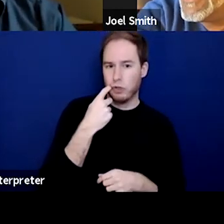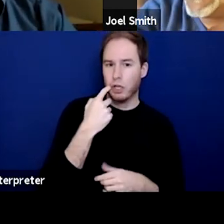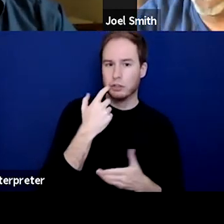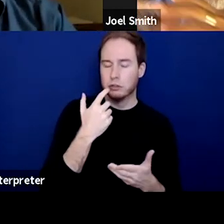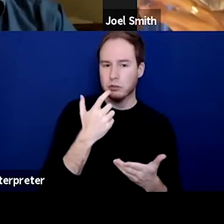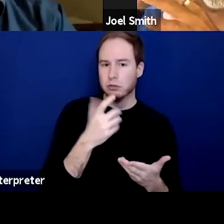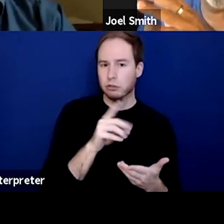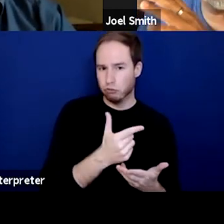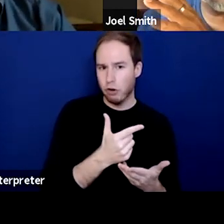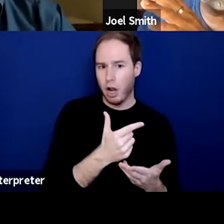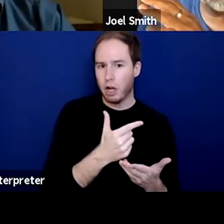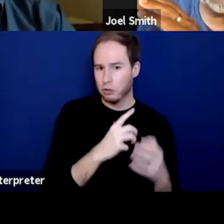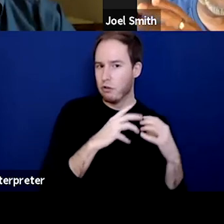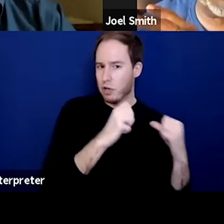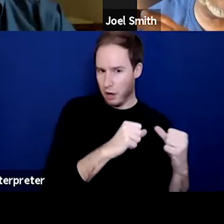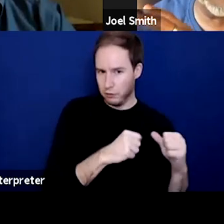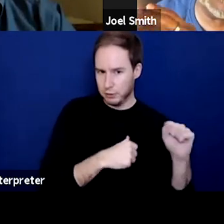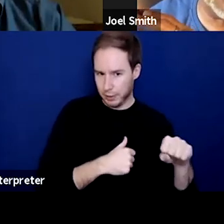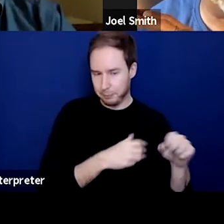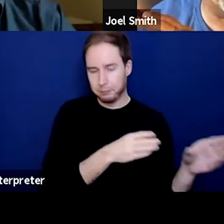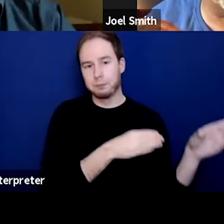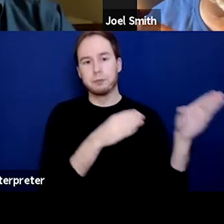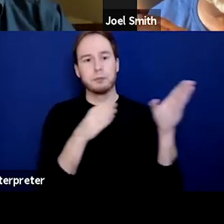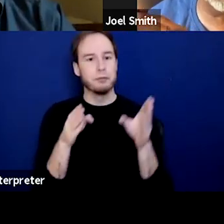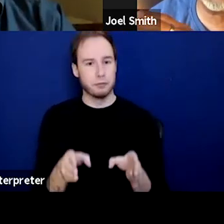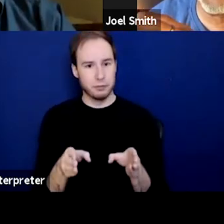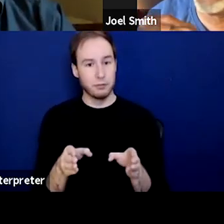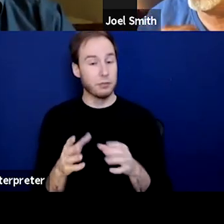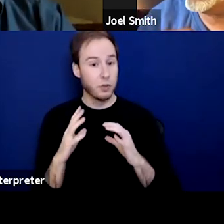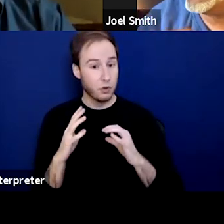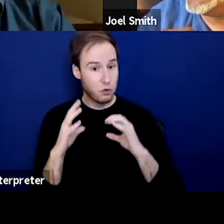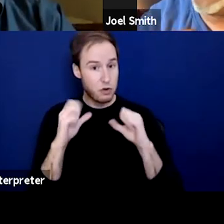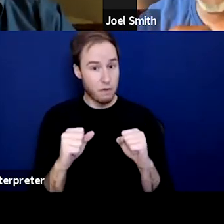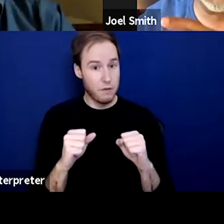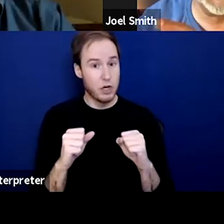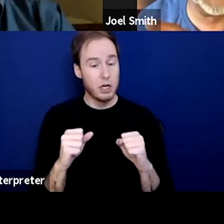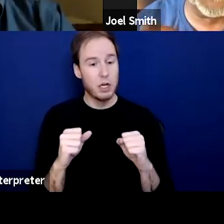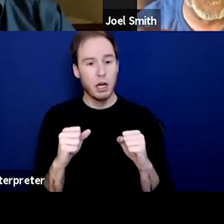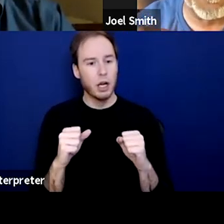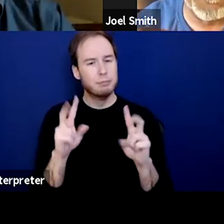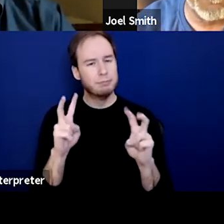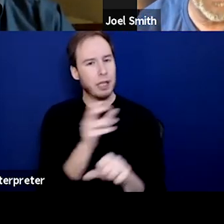And then I've got this next phase of my life, where recovery became a clinical thing.